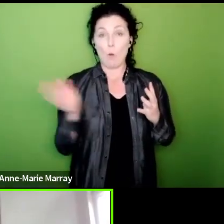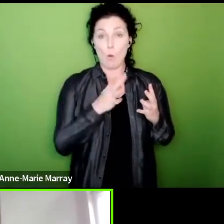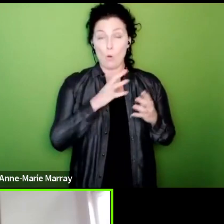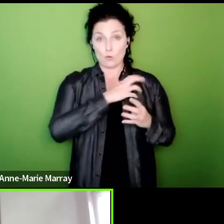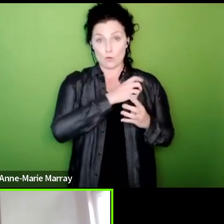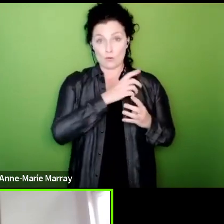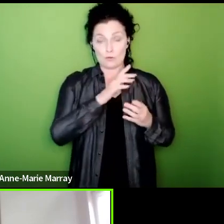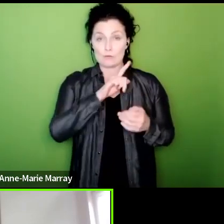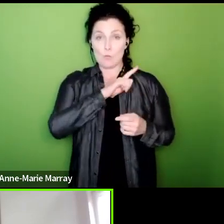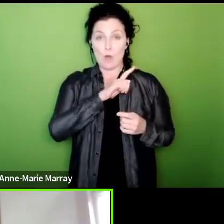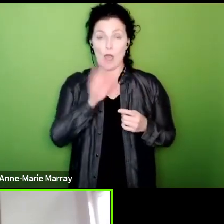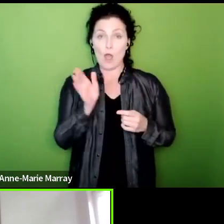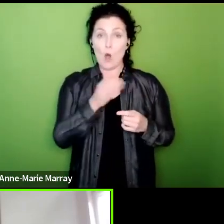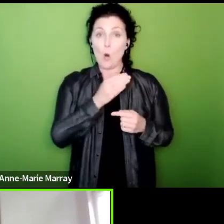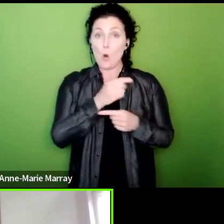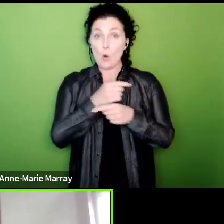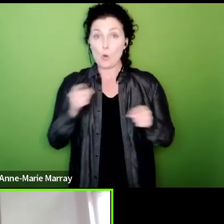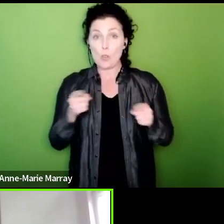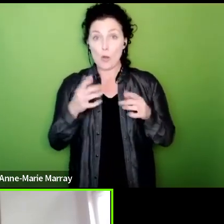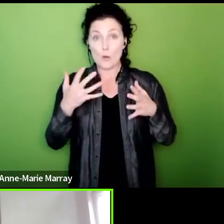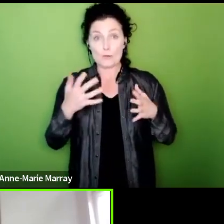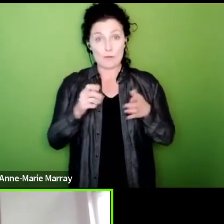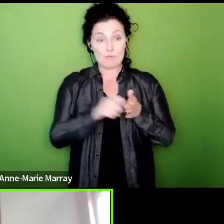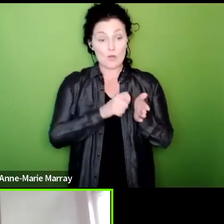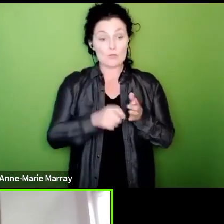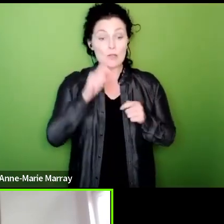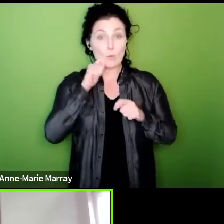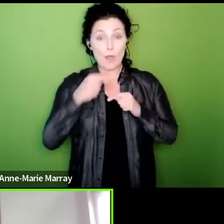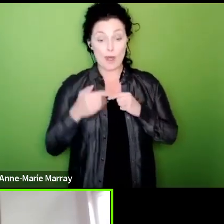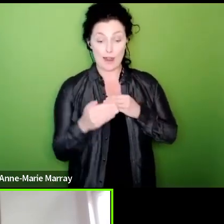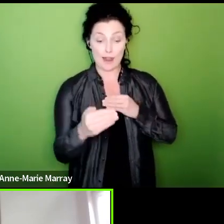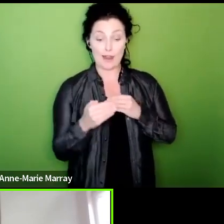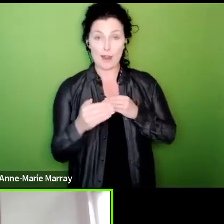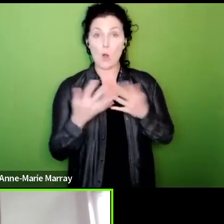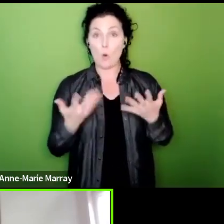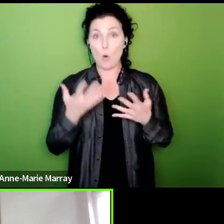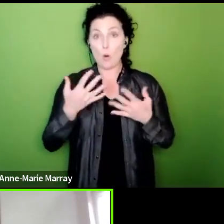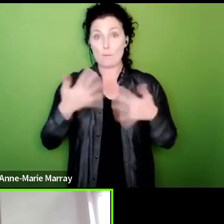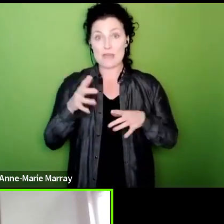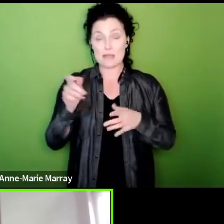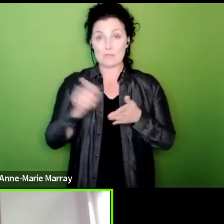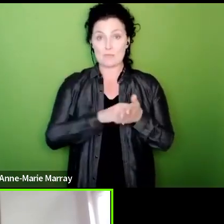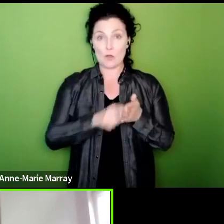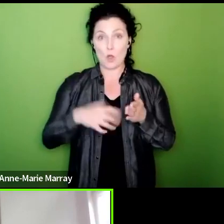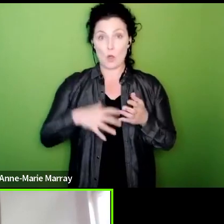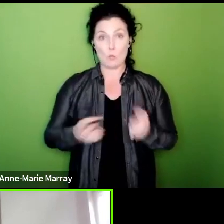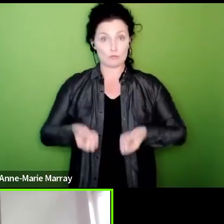a mandate or is balloting will be discussing whether or not it's possible to coordinate all